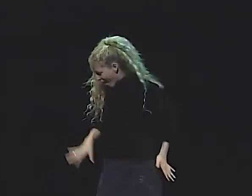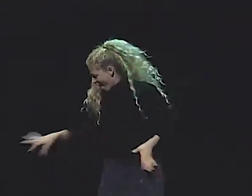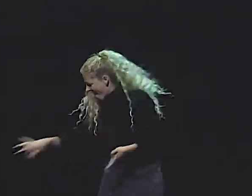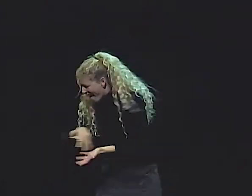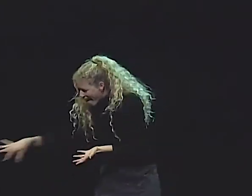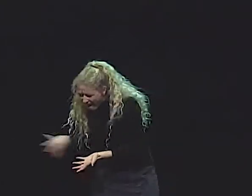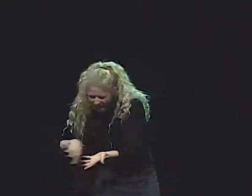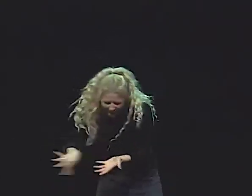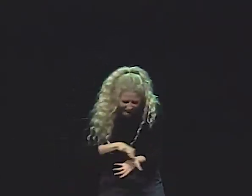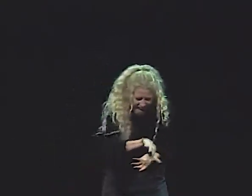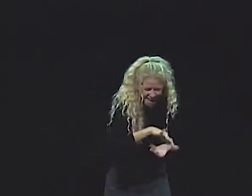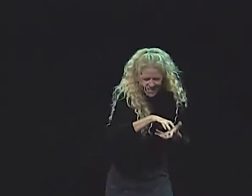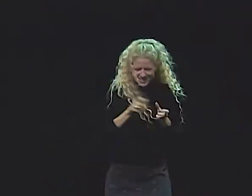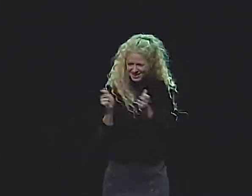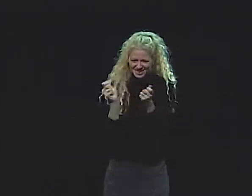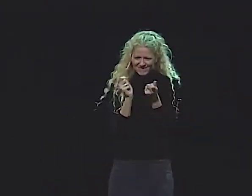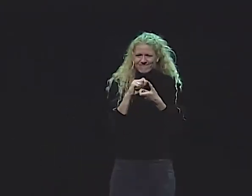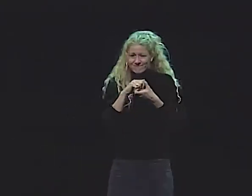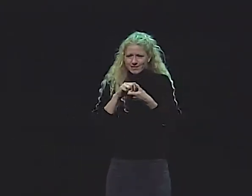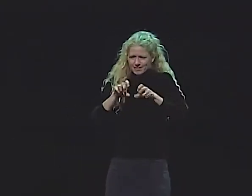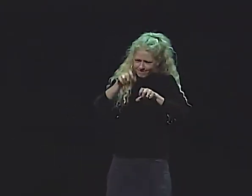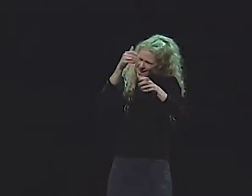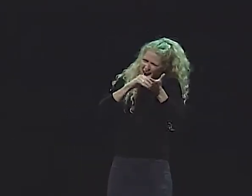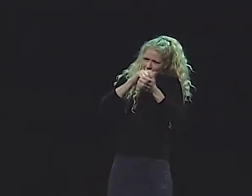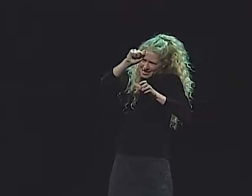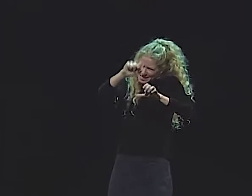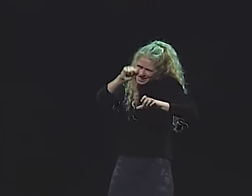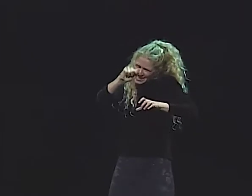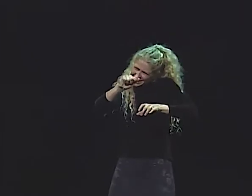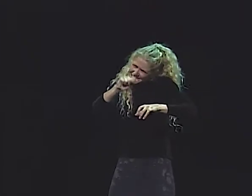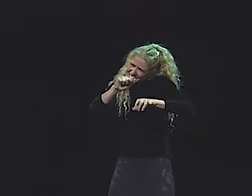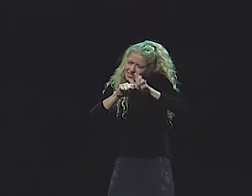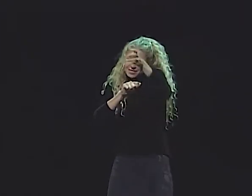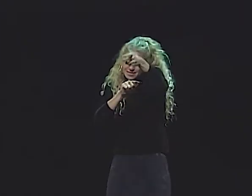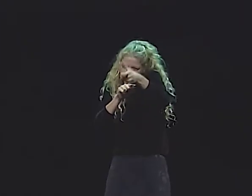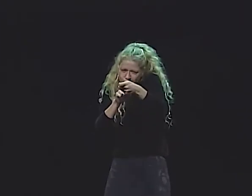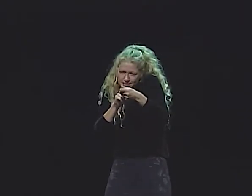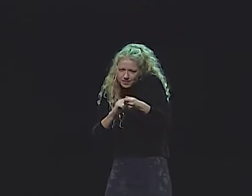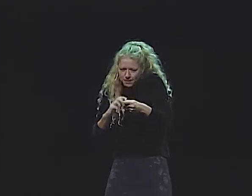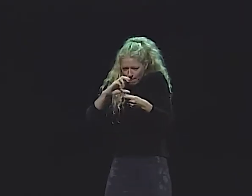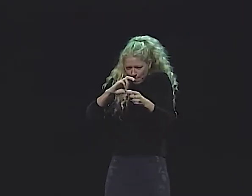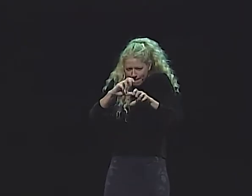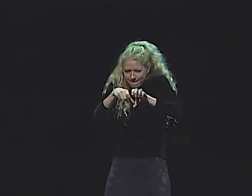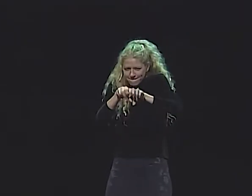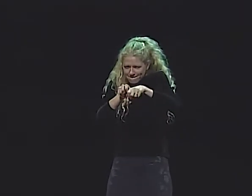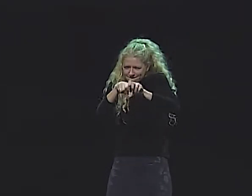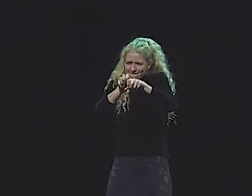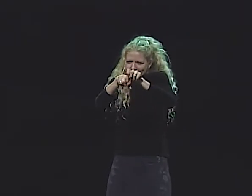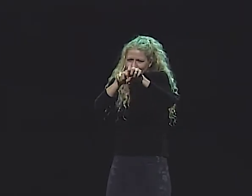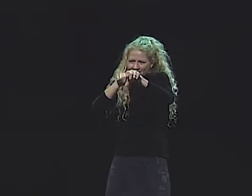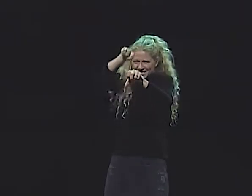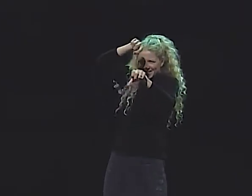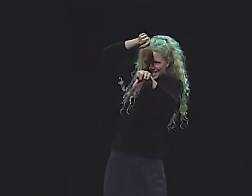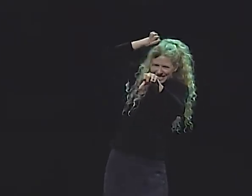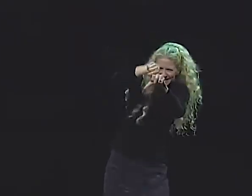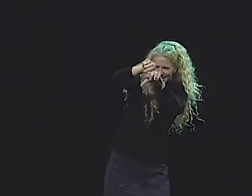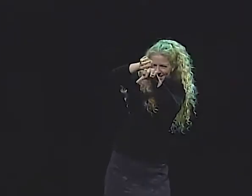"WE'VE LOST ALL OF OUR FEATHERS AT DIFFERENT TIMES. "MAYBE WE SHOULD TAKE SOME FEATHERS THAT ARE LYING AROUND, AND WE CAN PUT THEM IN HER BECAUSE SHE DOESN'T HAVE ANY,"